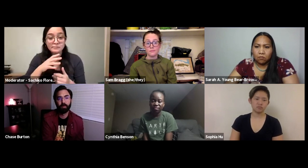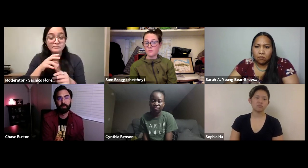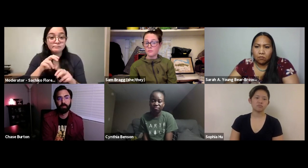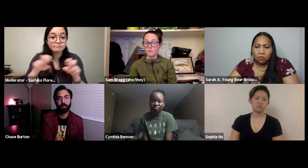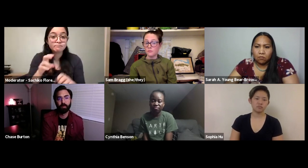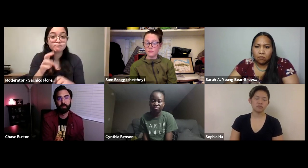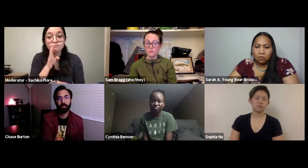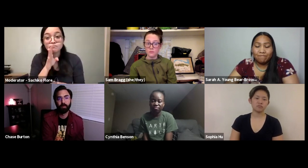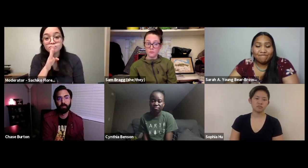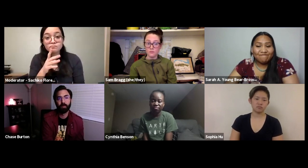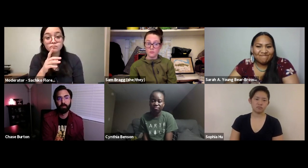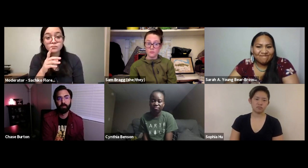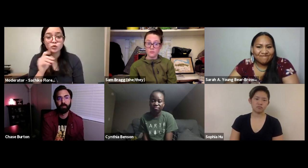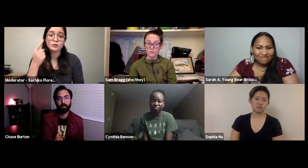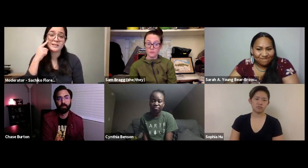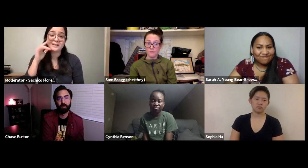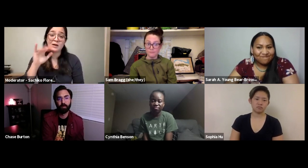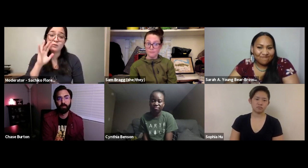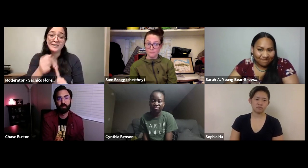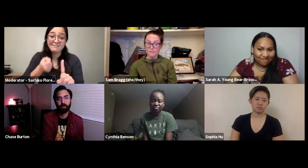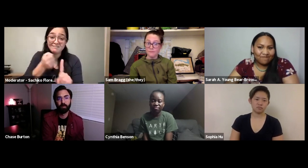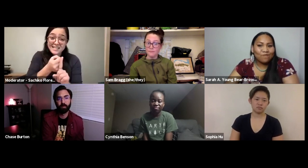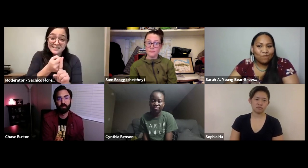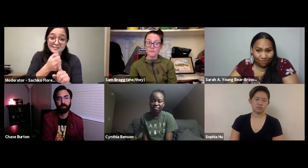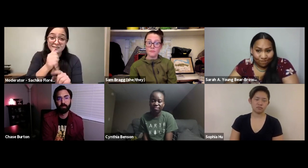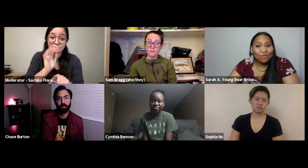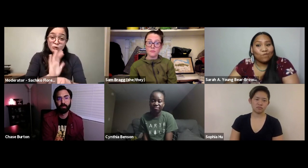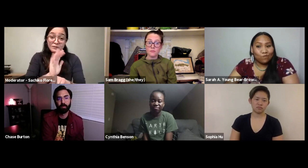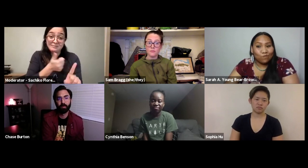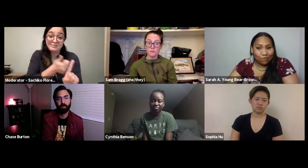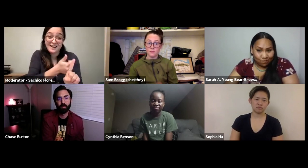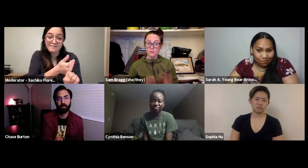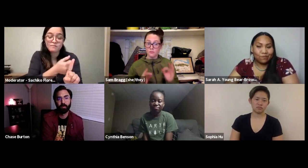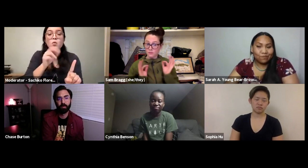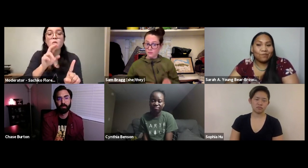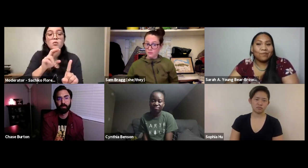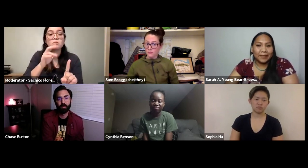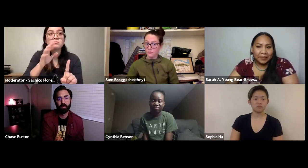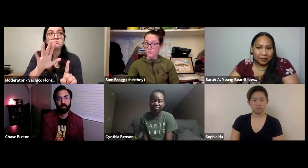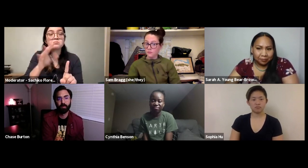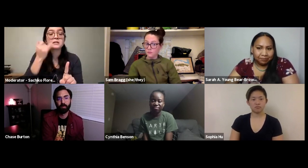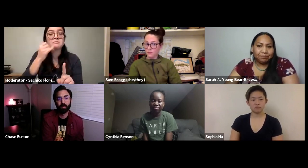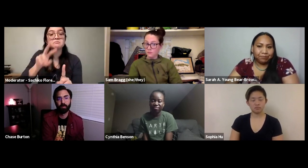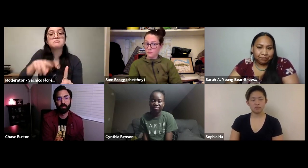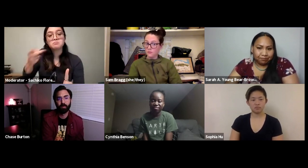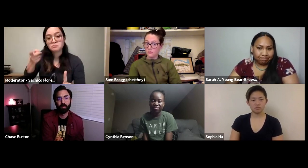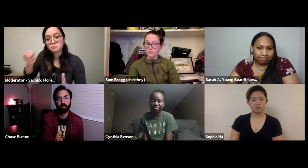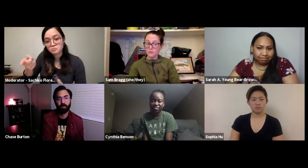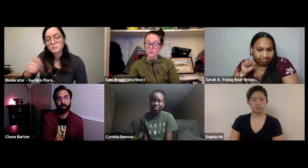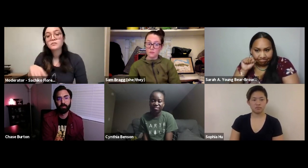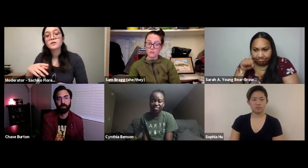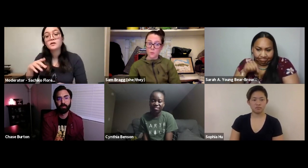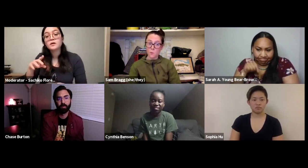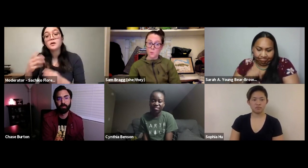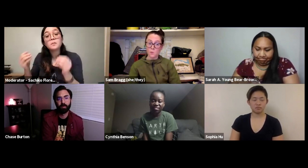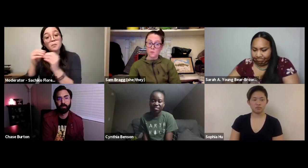percentage of white men that were interviewed, Do you think that impacts the movie's message?